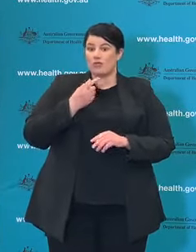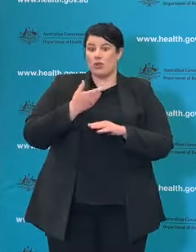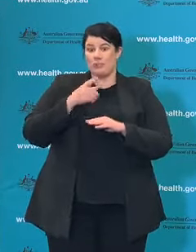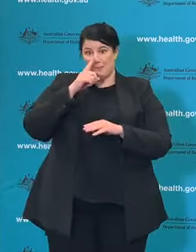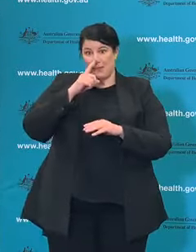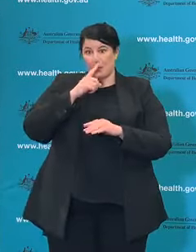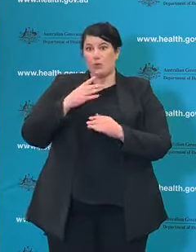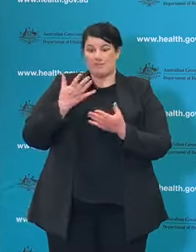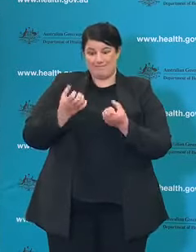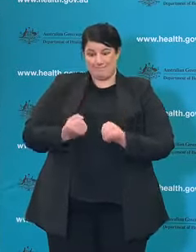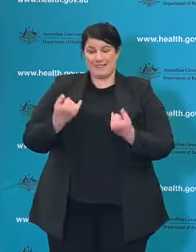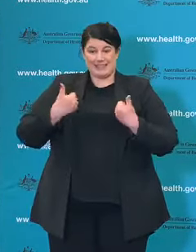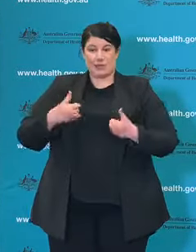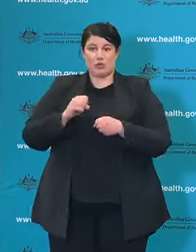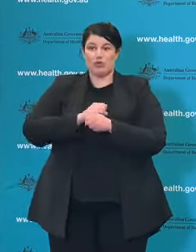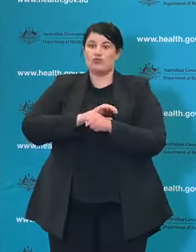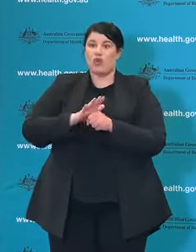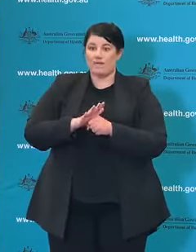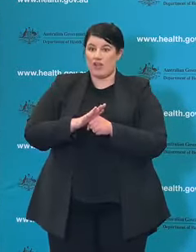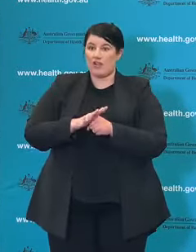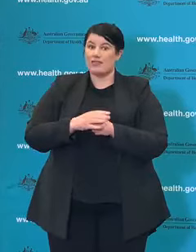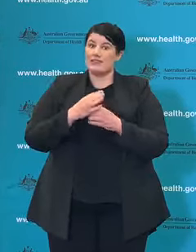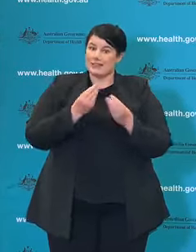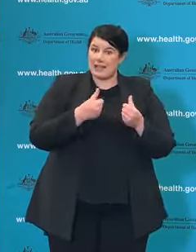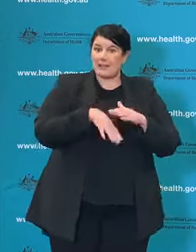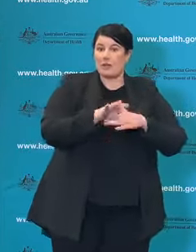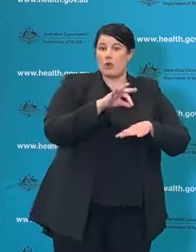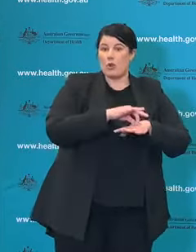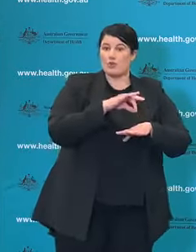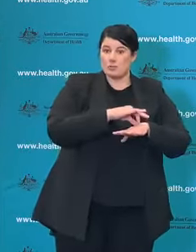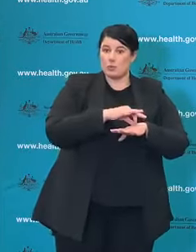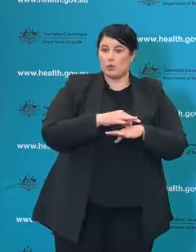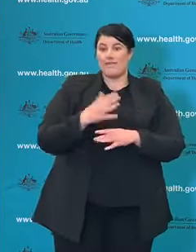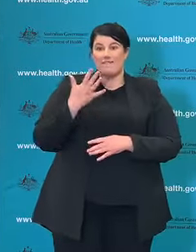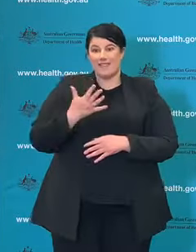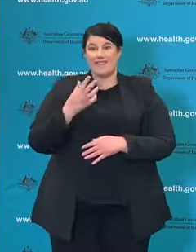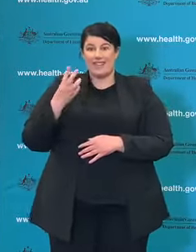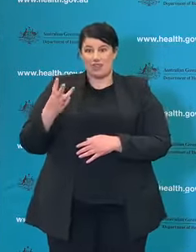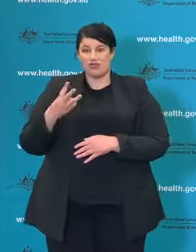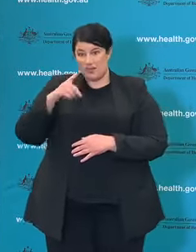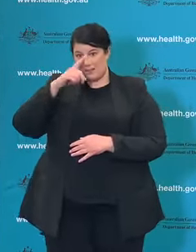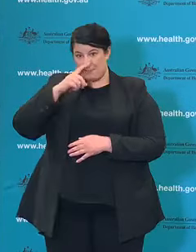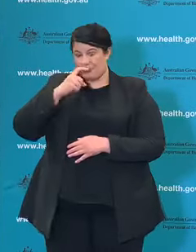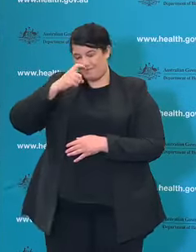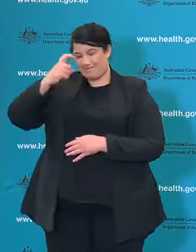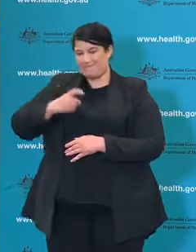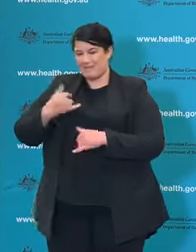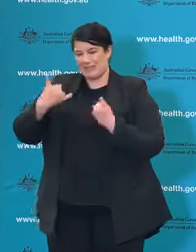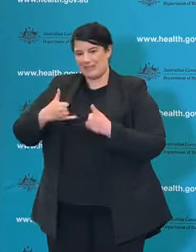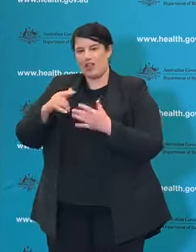are hospitalised with COVID-19 and 53 of those are in intensive care.